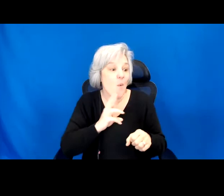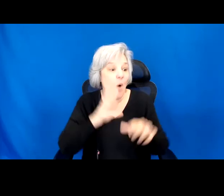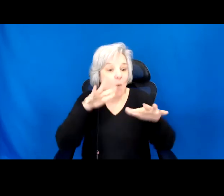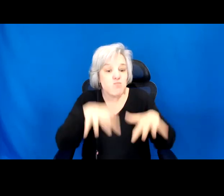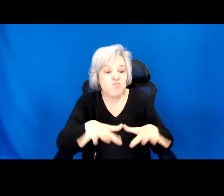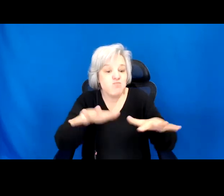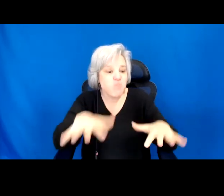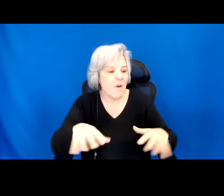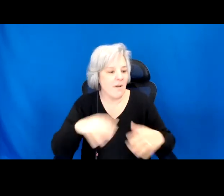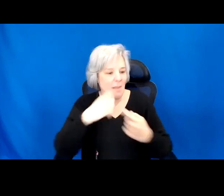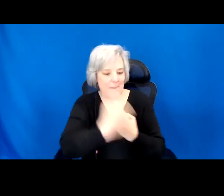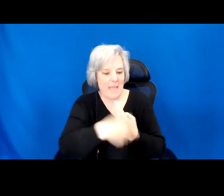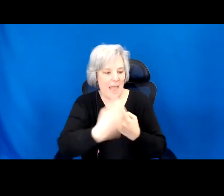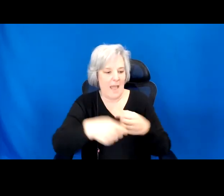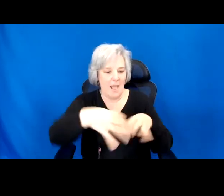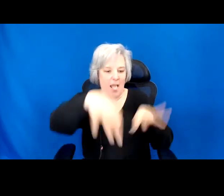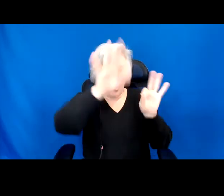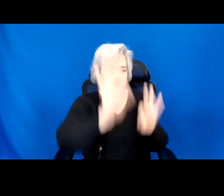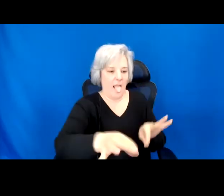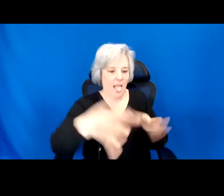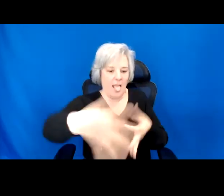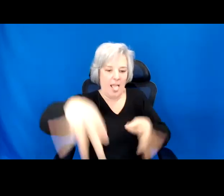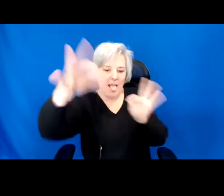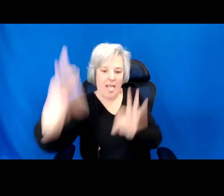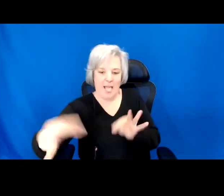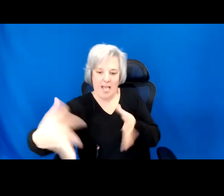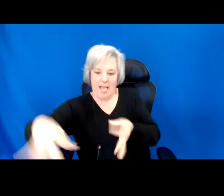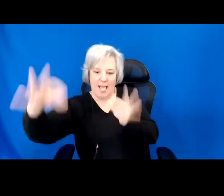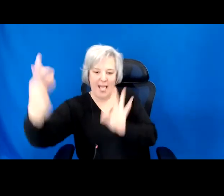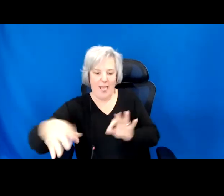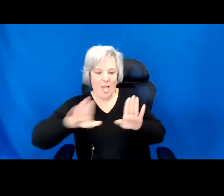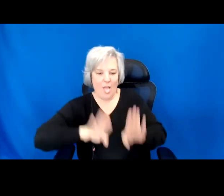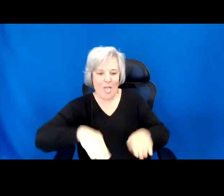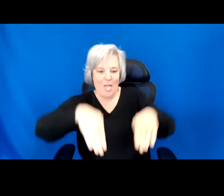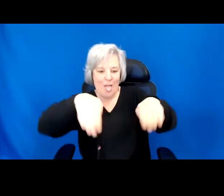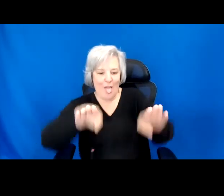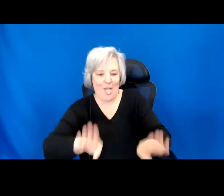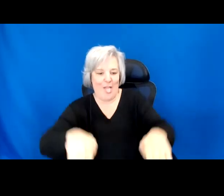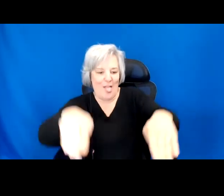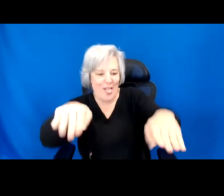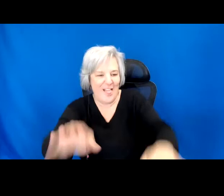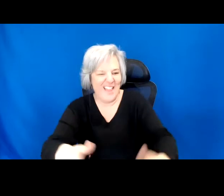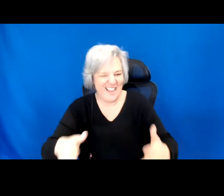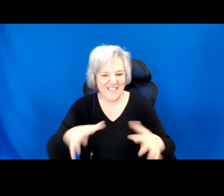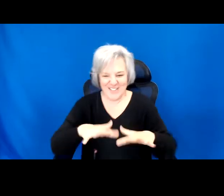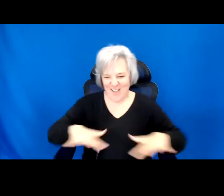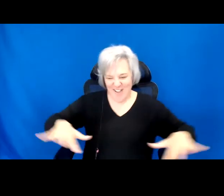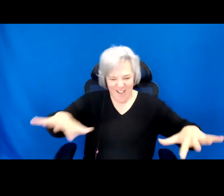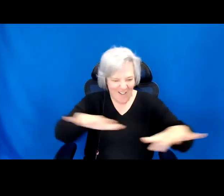peels, and a wall of carved apple manatees that surround the Kiwi ships on three sides.